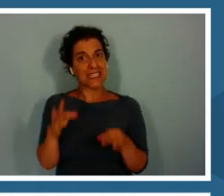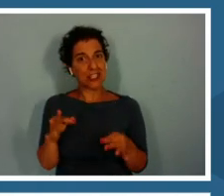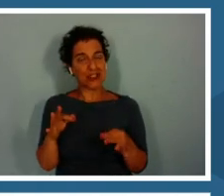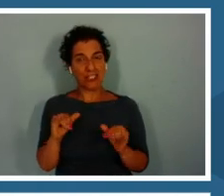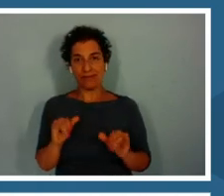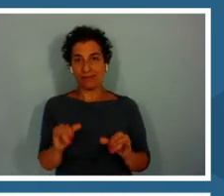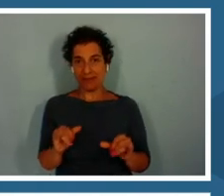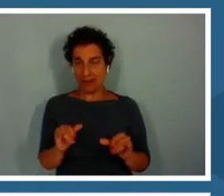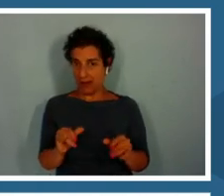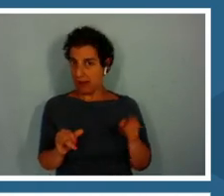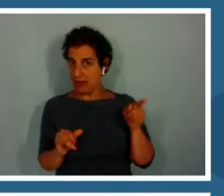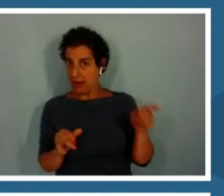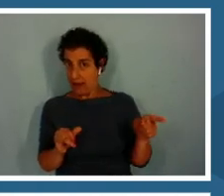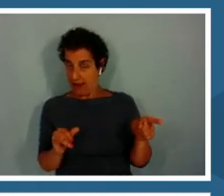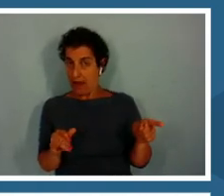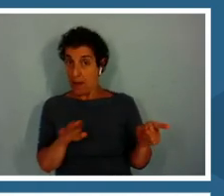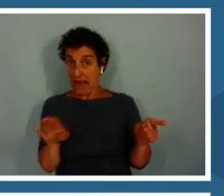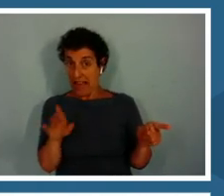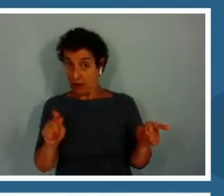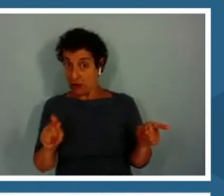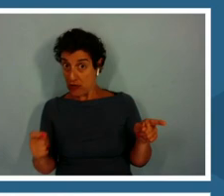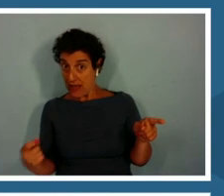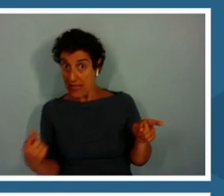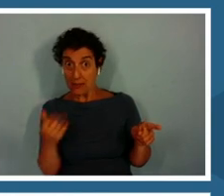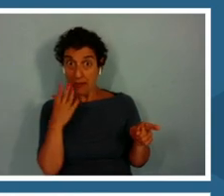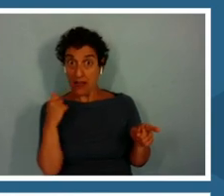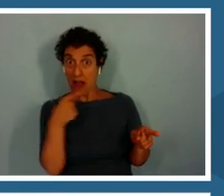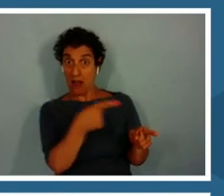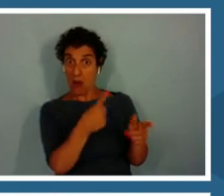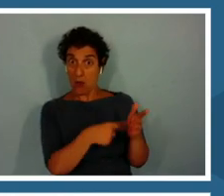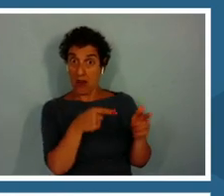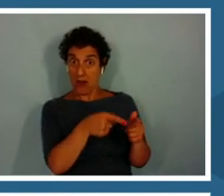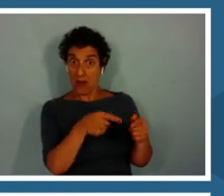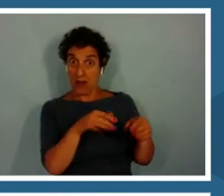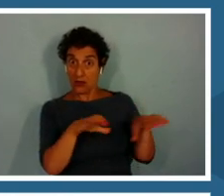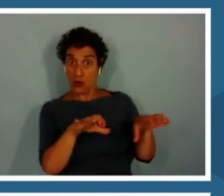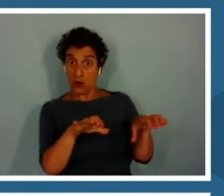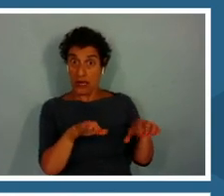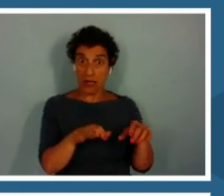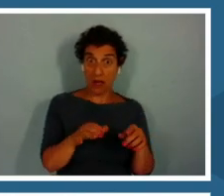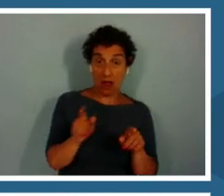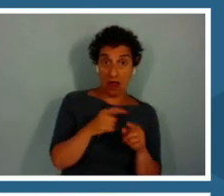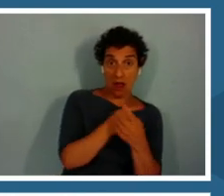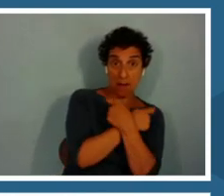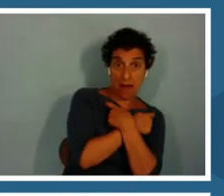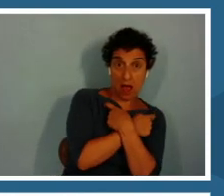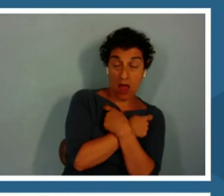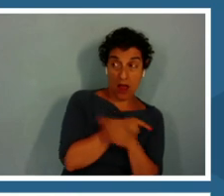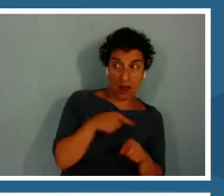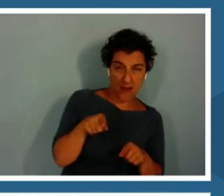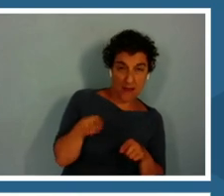on what their opponents were doing, based on the bat versus the frog, what do they think